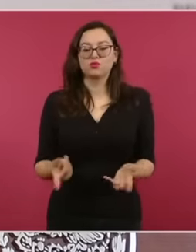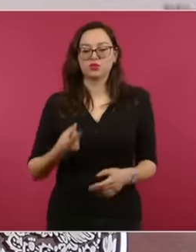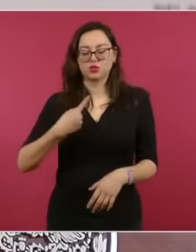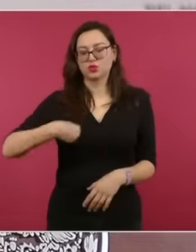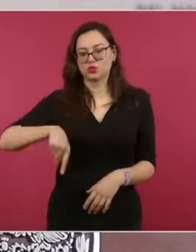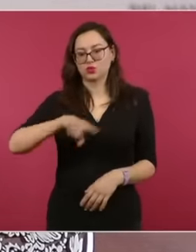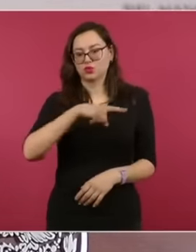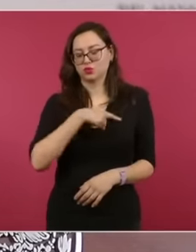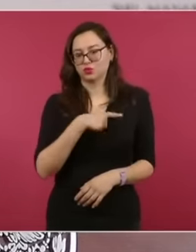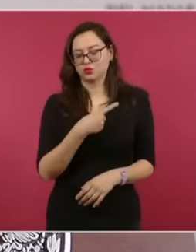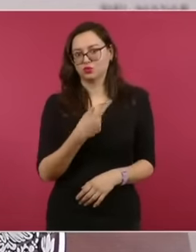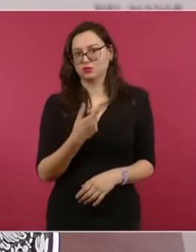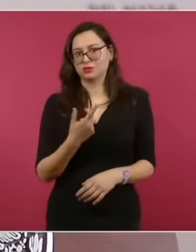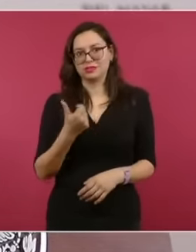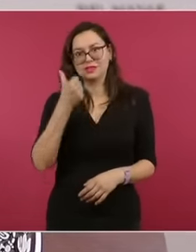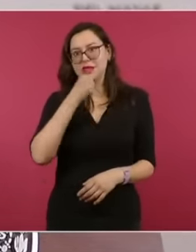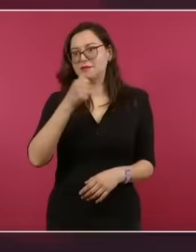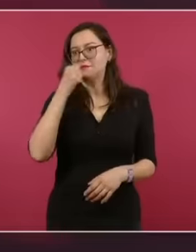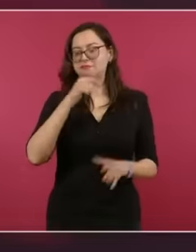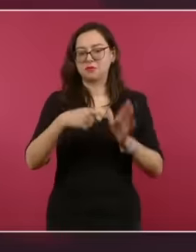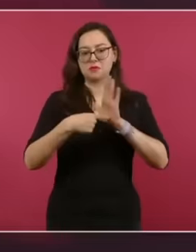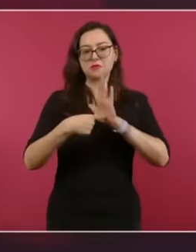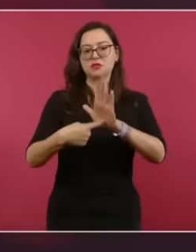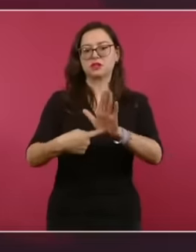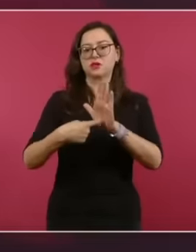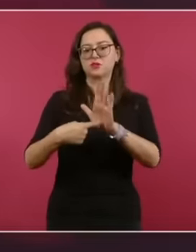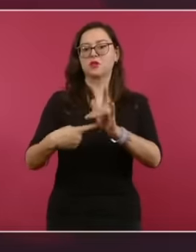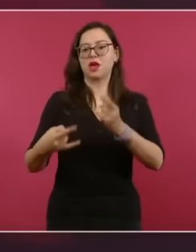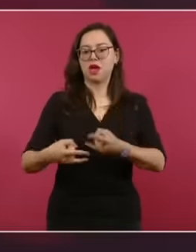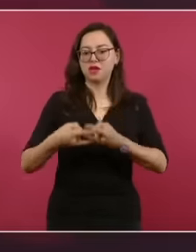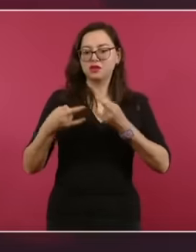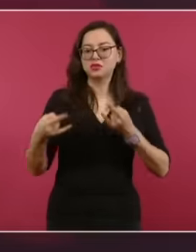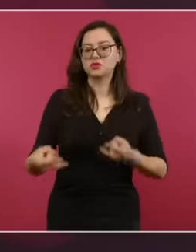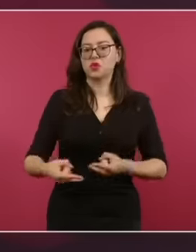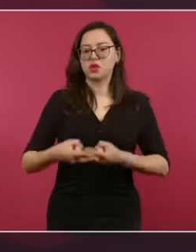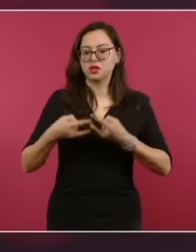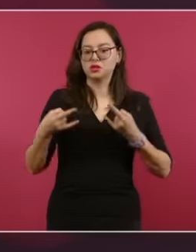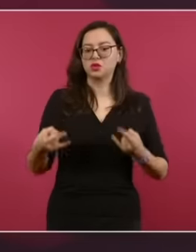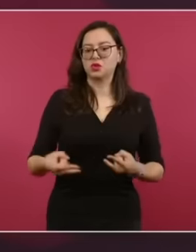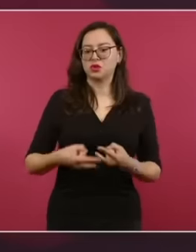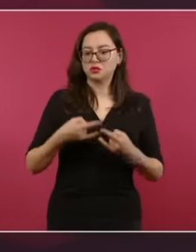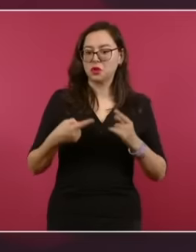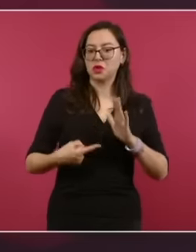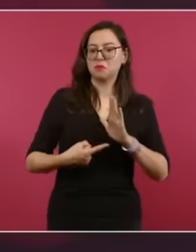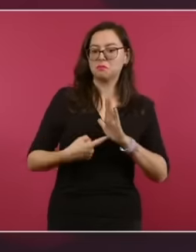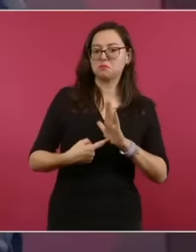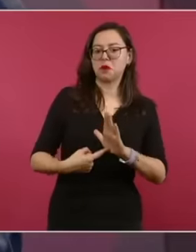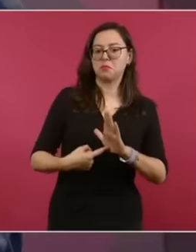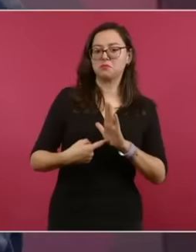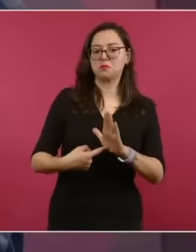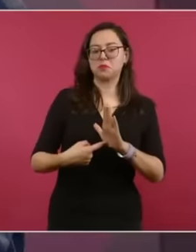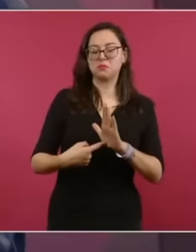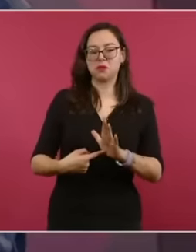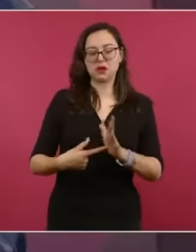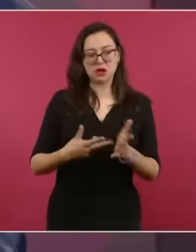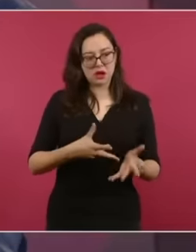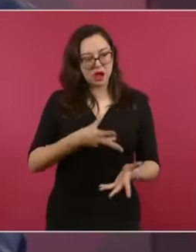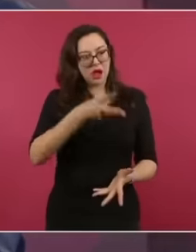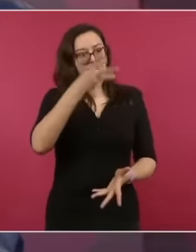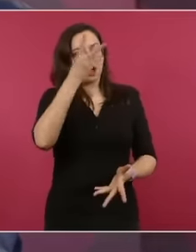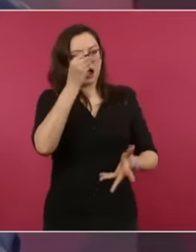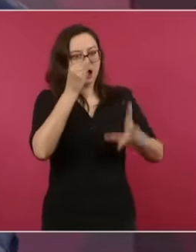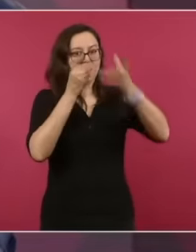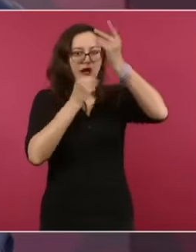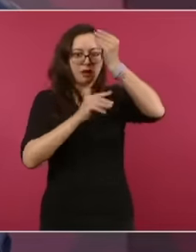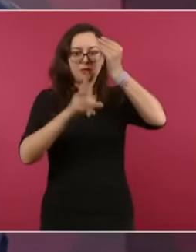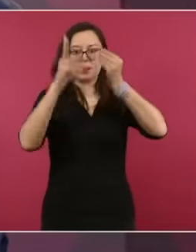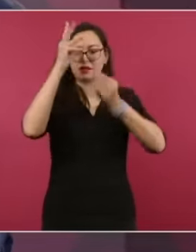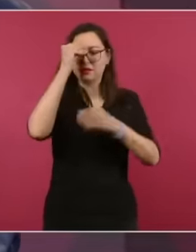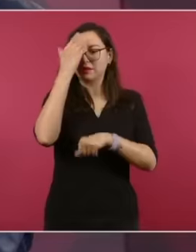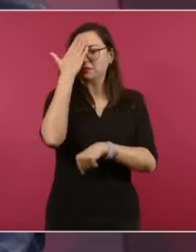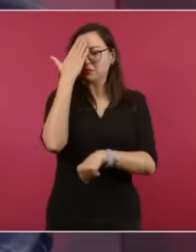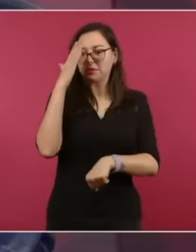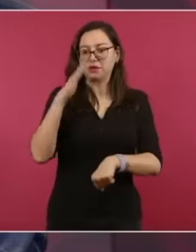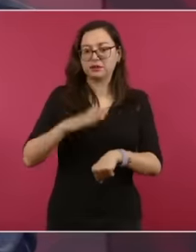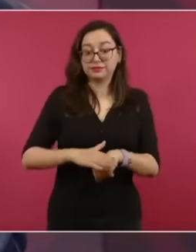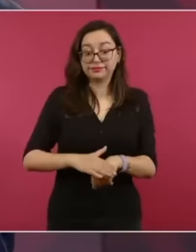of our history because the history of Mexico is instructive. Cicero said that history was